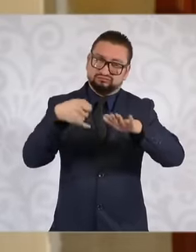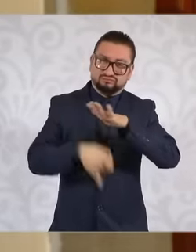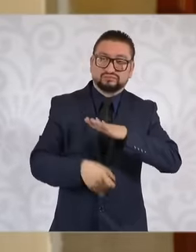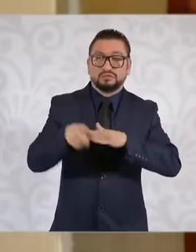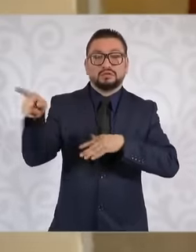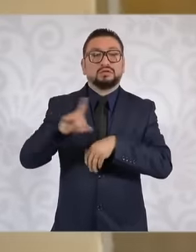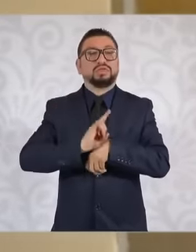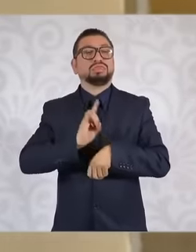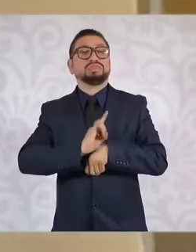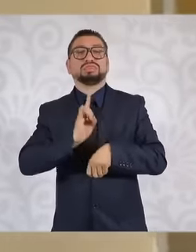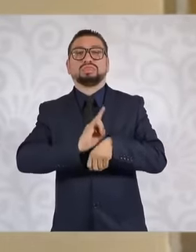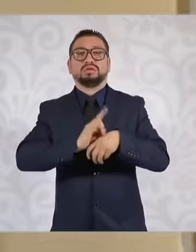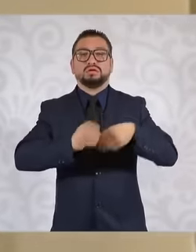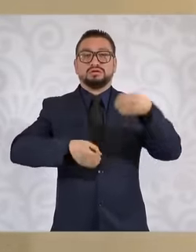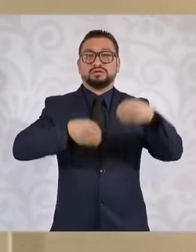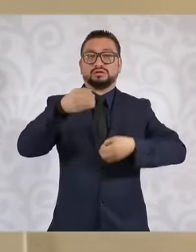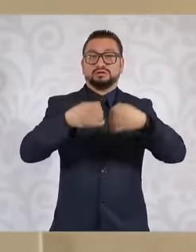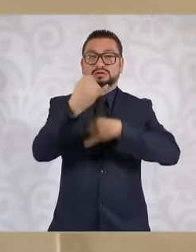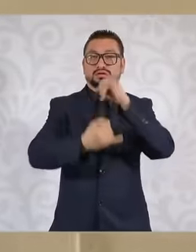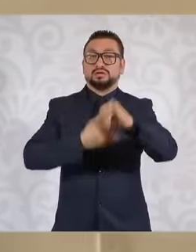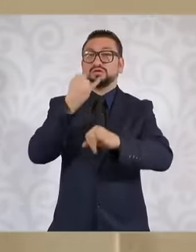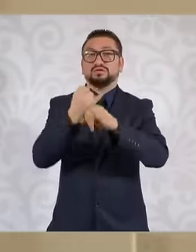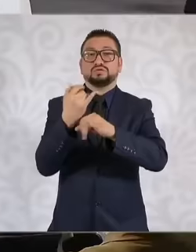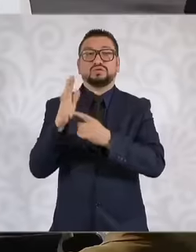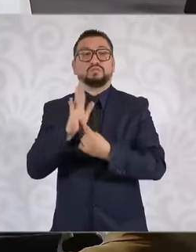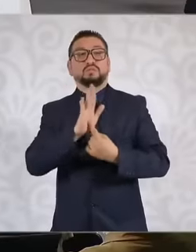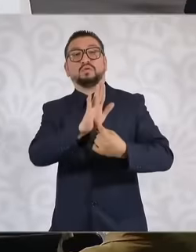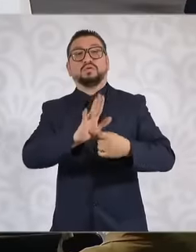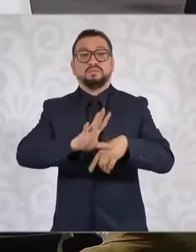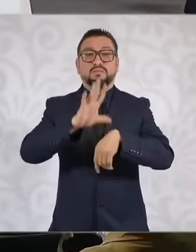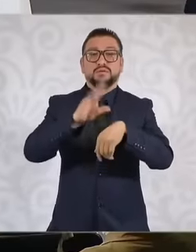before the international court that they had all the permits from the National Institute of